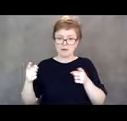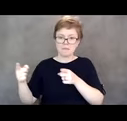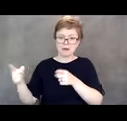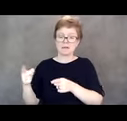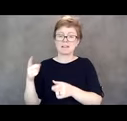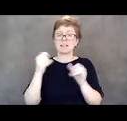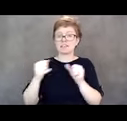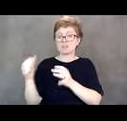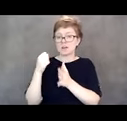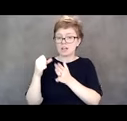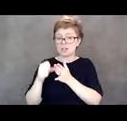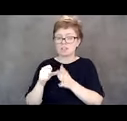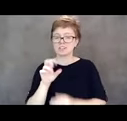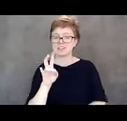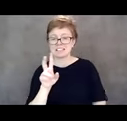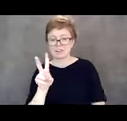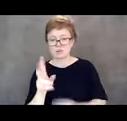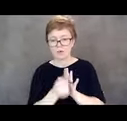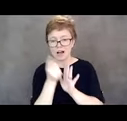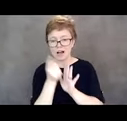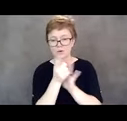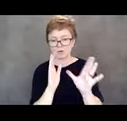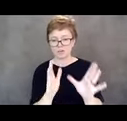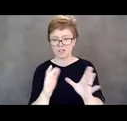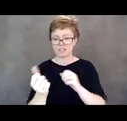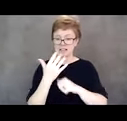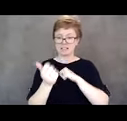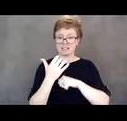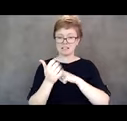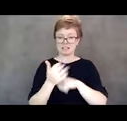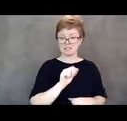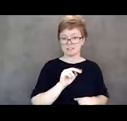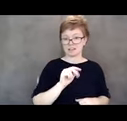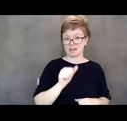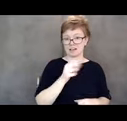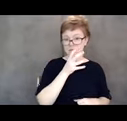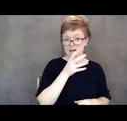because this is happening today. In fact, Anna's mom, she now can go in the hospital,